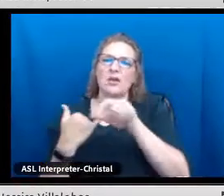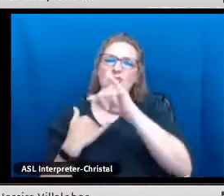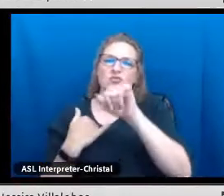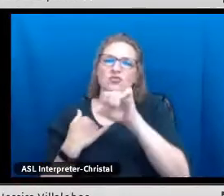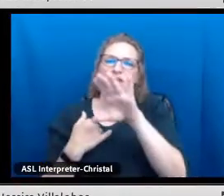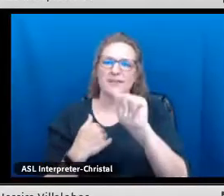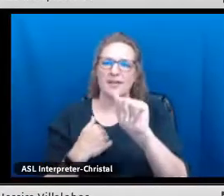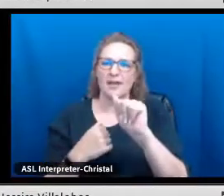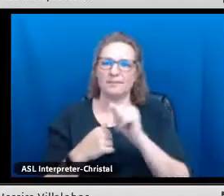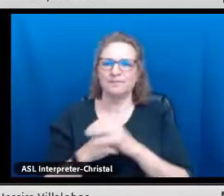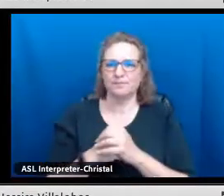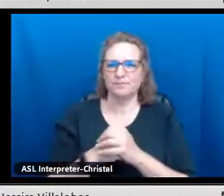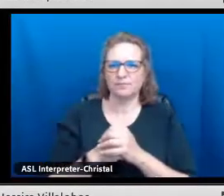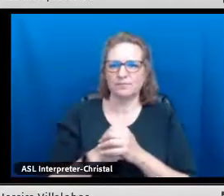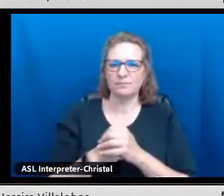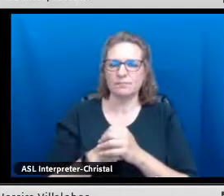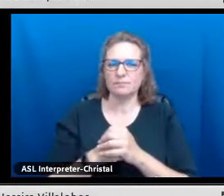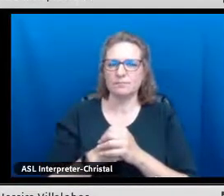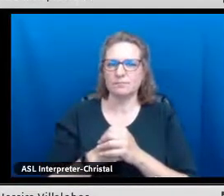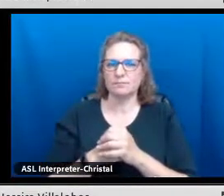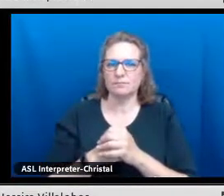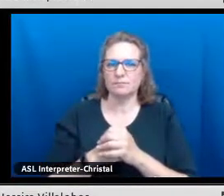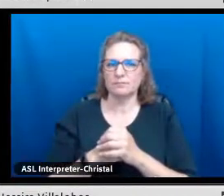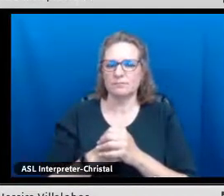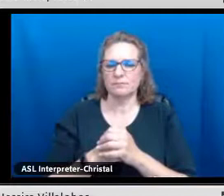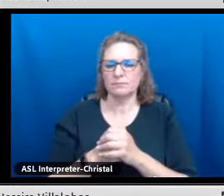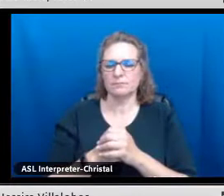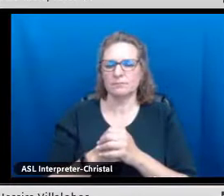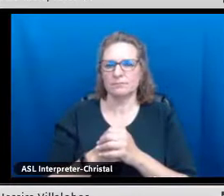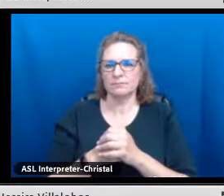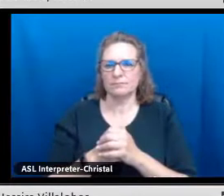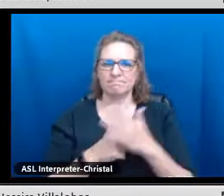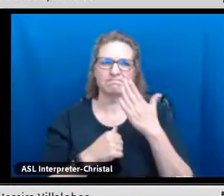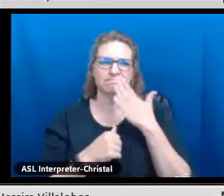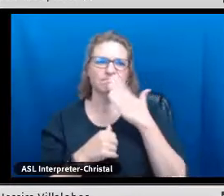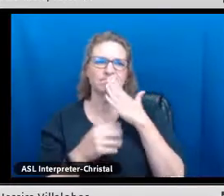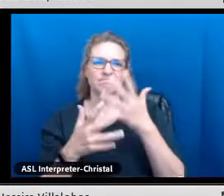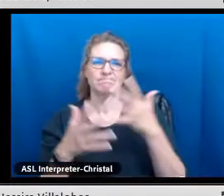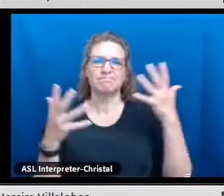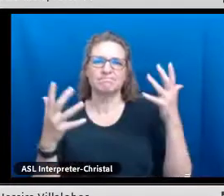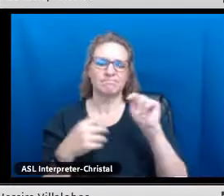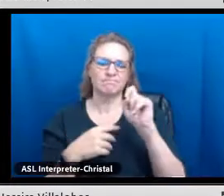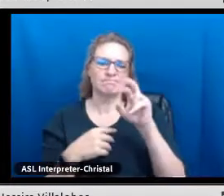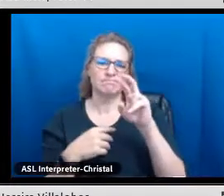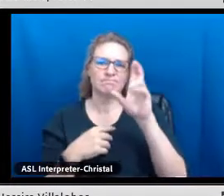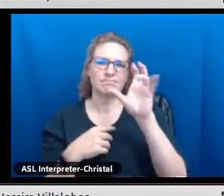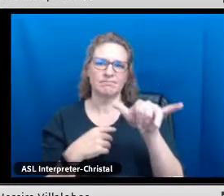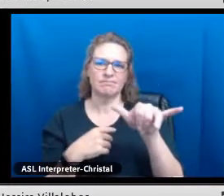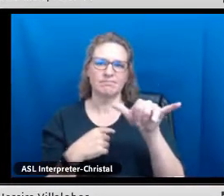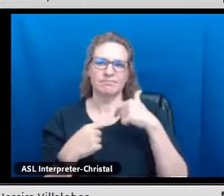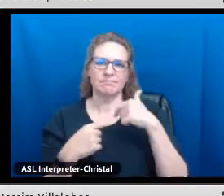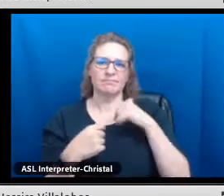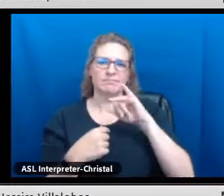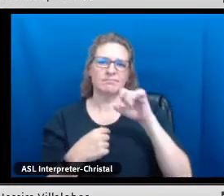Thank you. I'm going to turn it over now to Jessica.